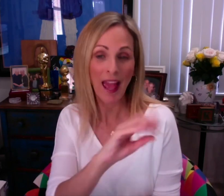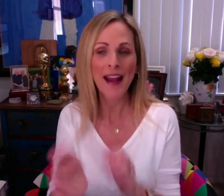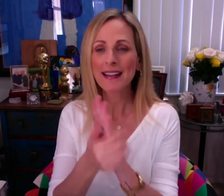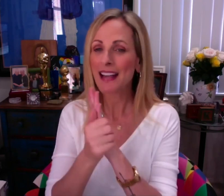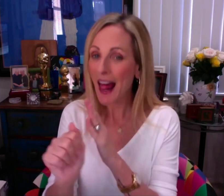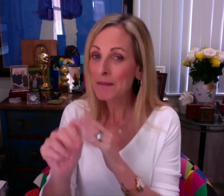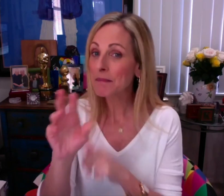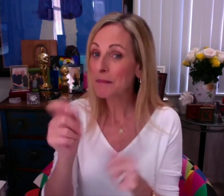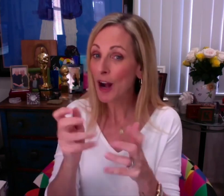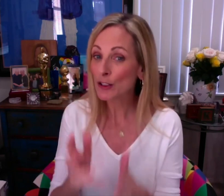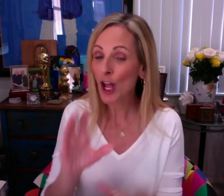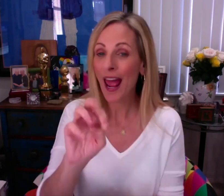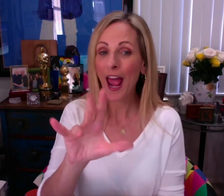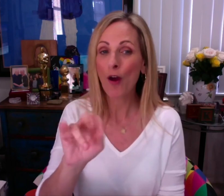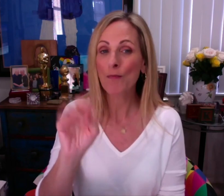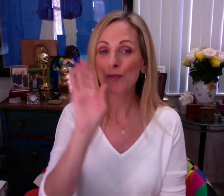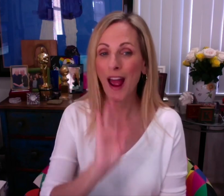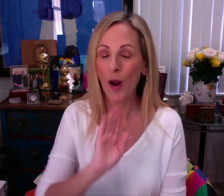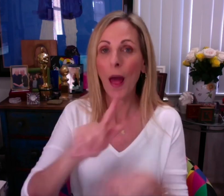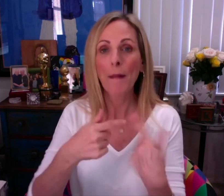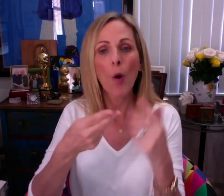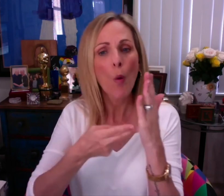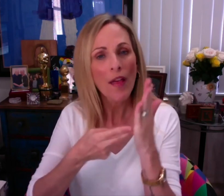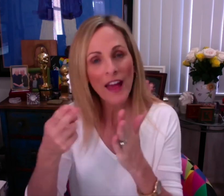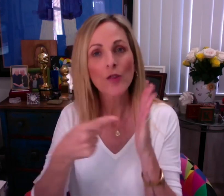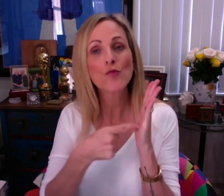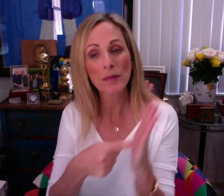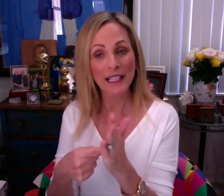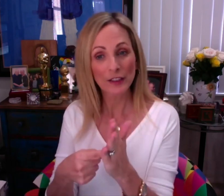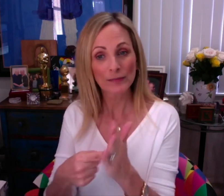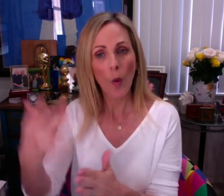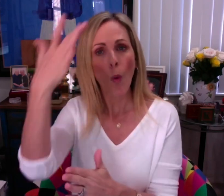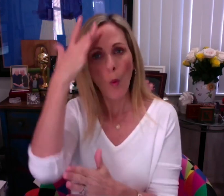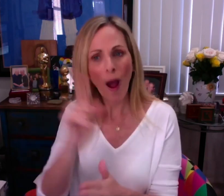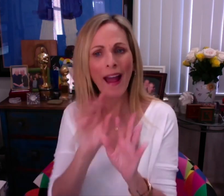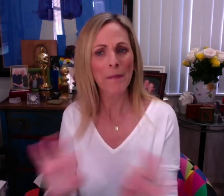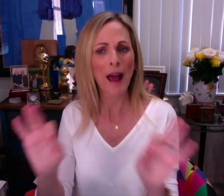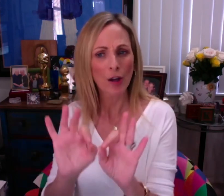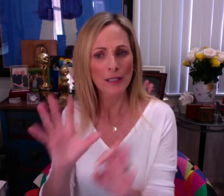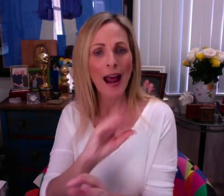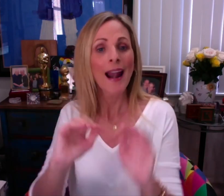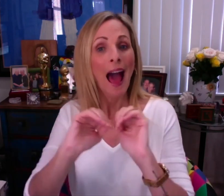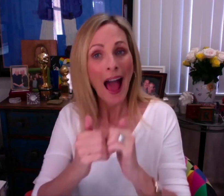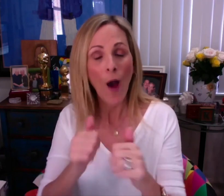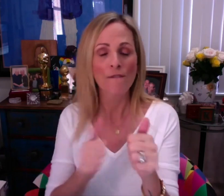Maysoon Zayid, and talent manager, Eryn Brown, about authentic representation, why it matters